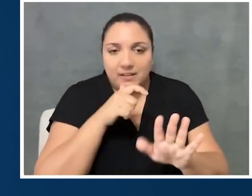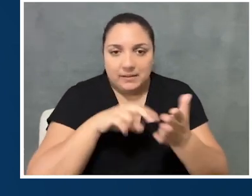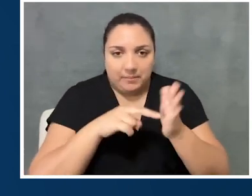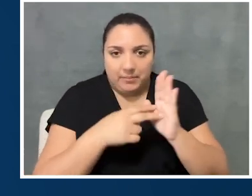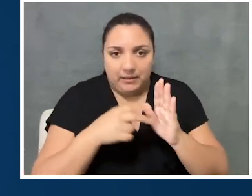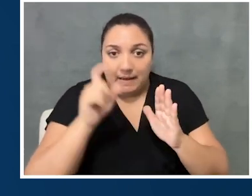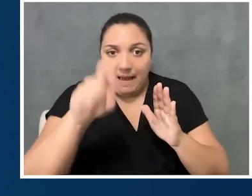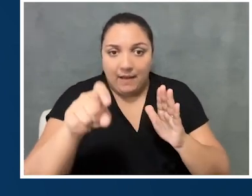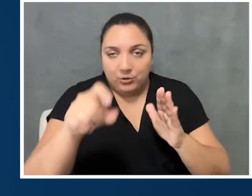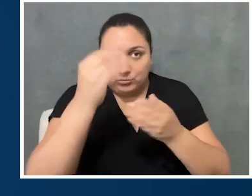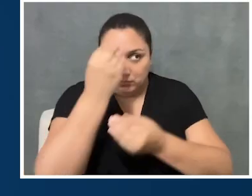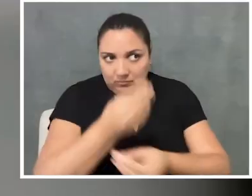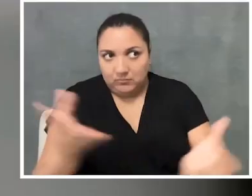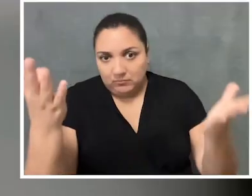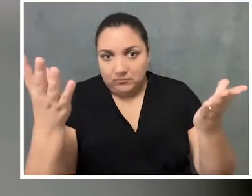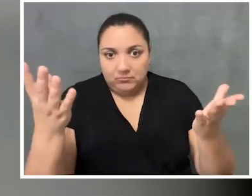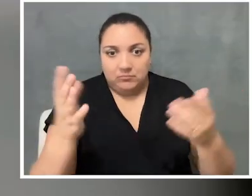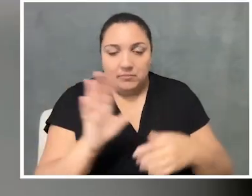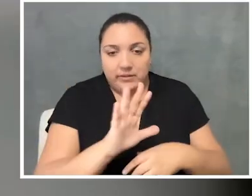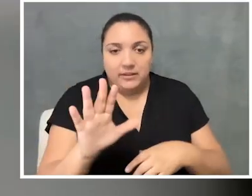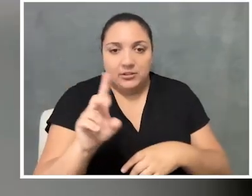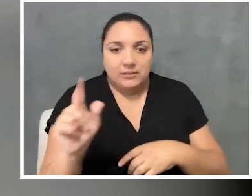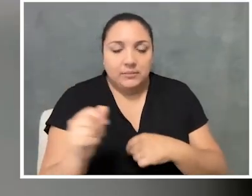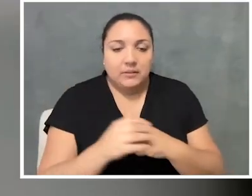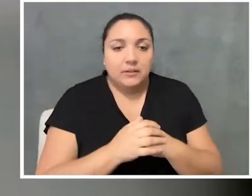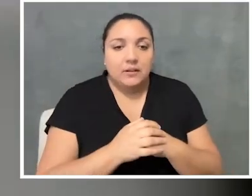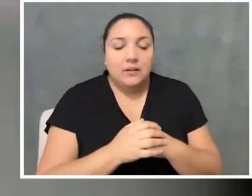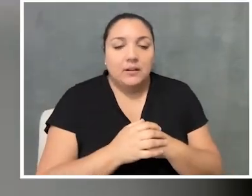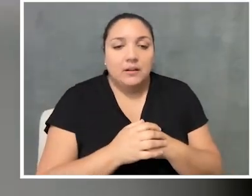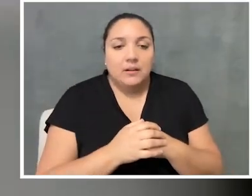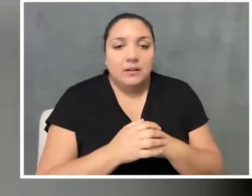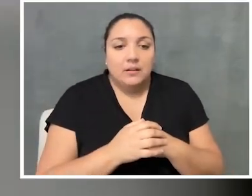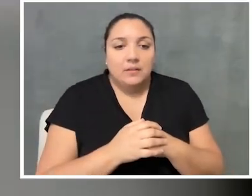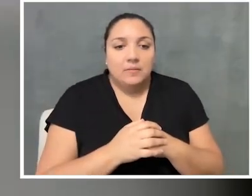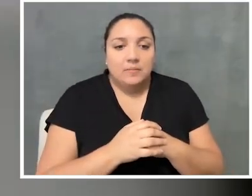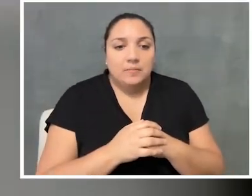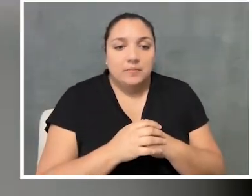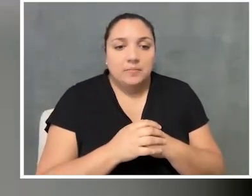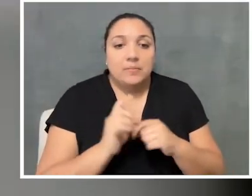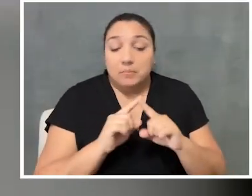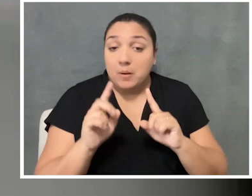But I think that as folks start talking to each other